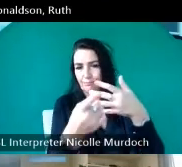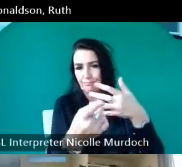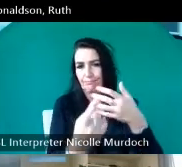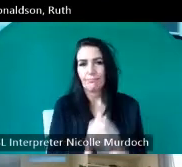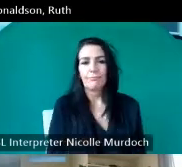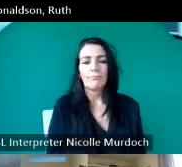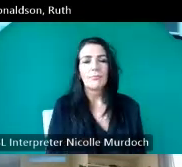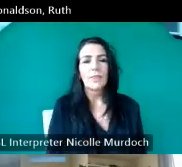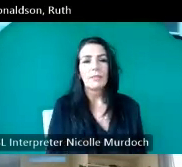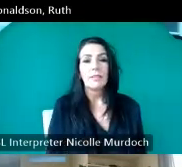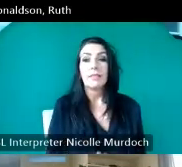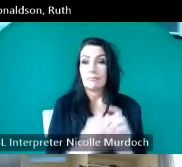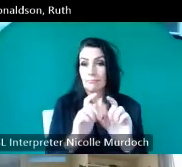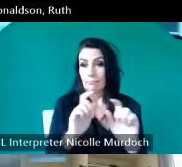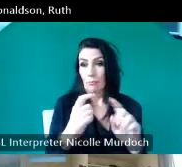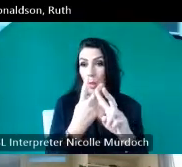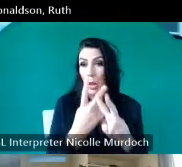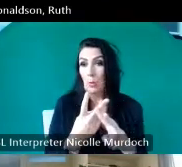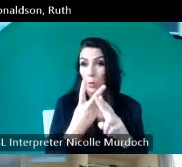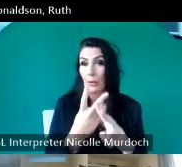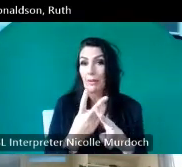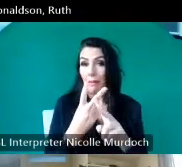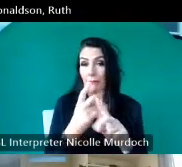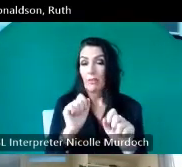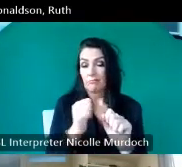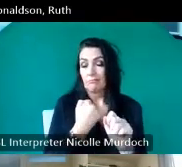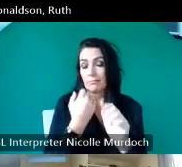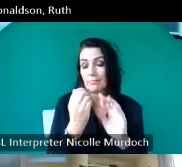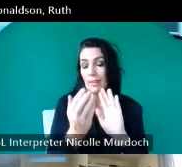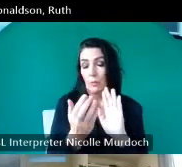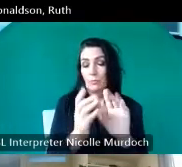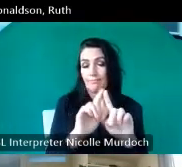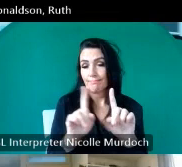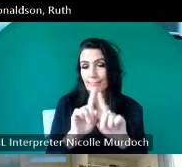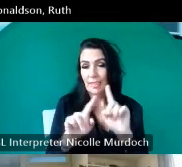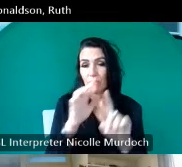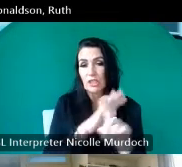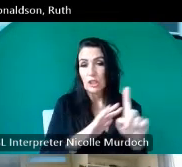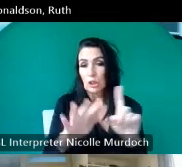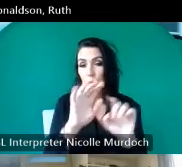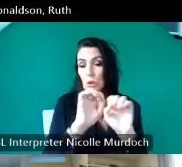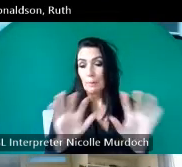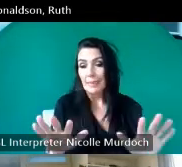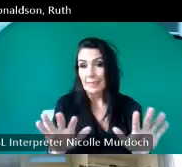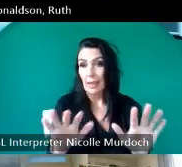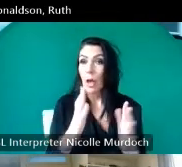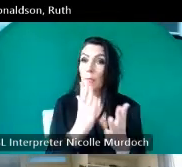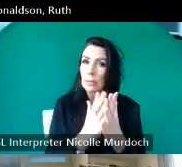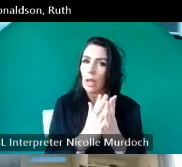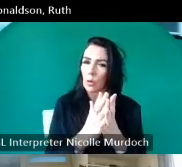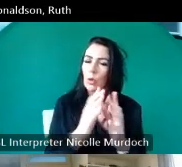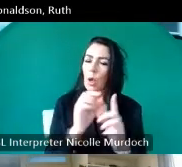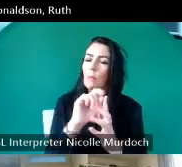still maintaining it quite intermittently nowadays now that the project has formally come to an end